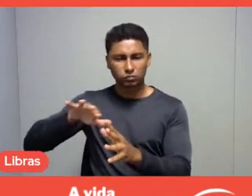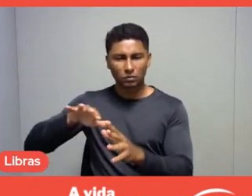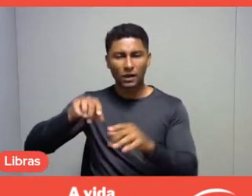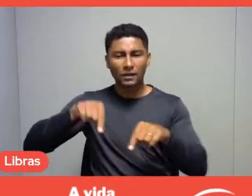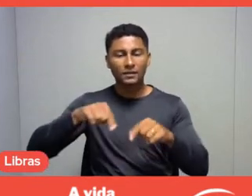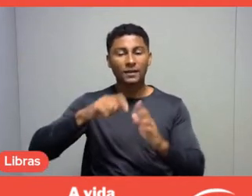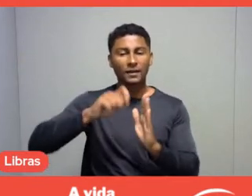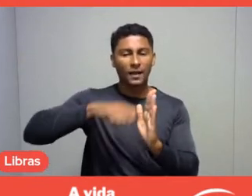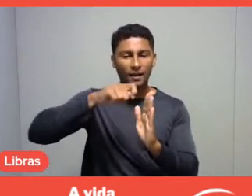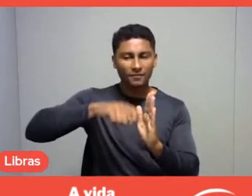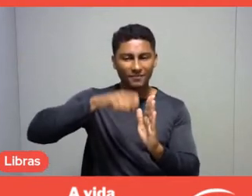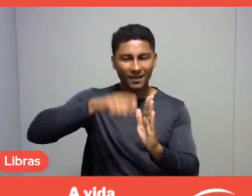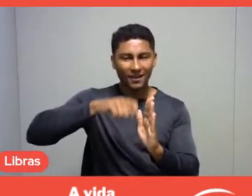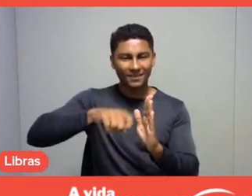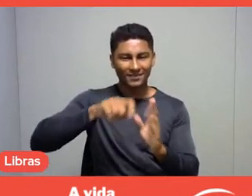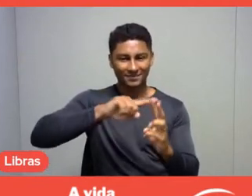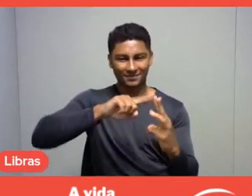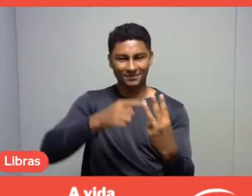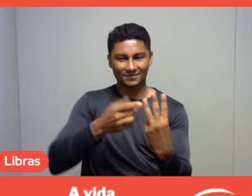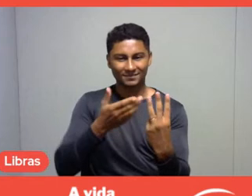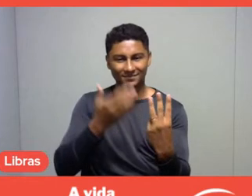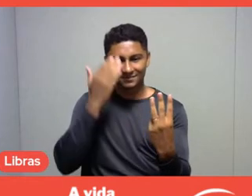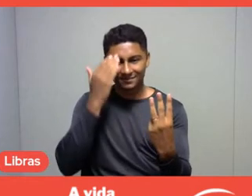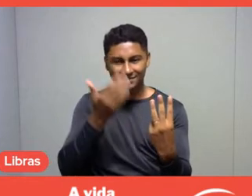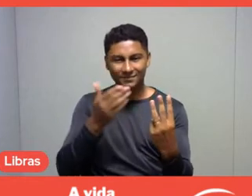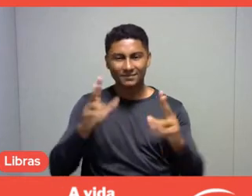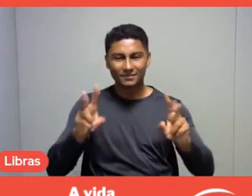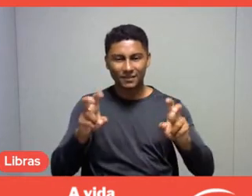and talk a little bit about leisure, talk a little bit about themselves.